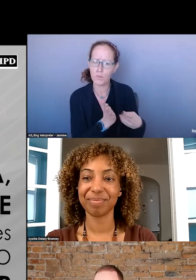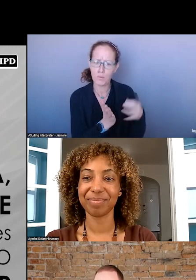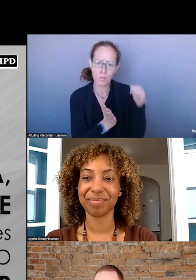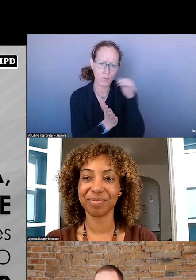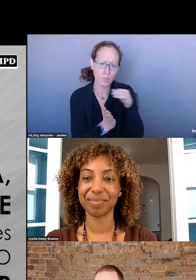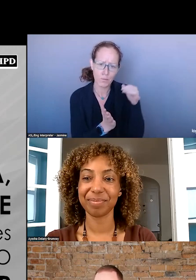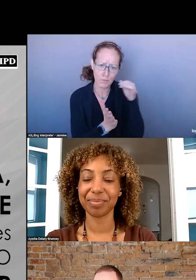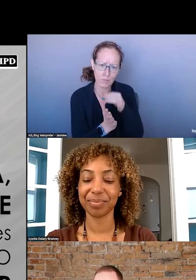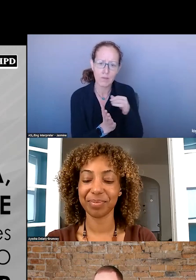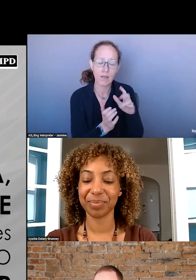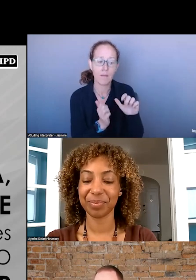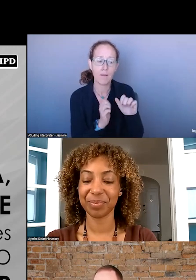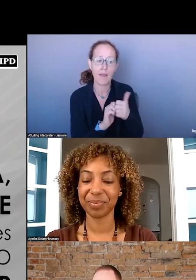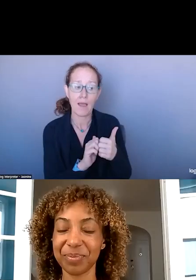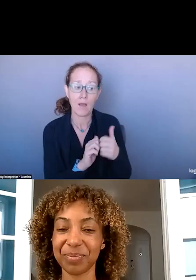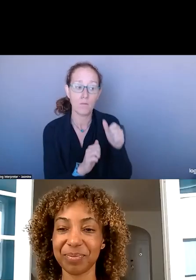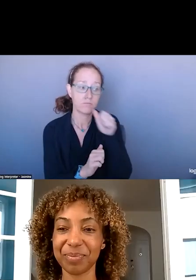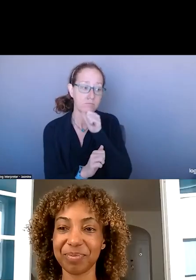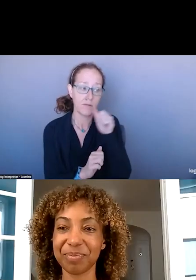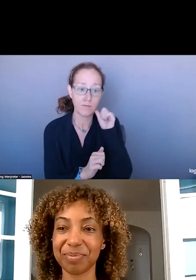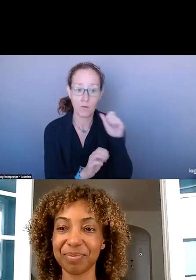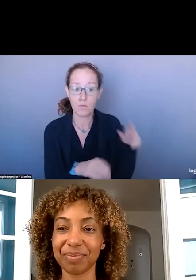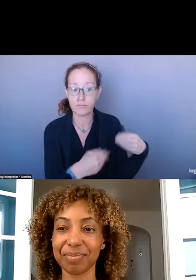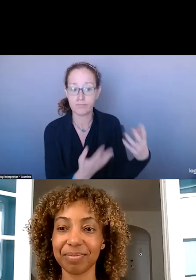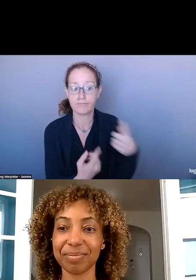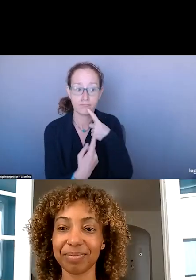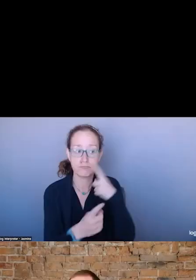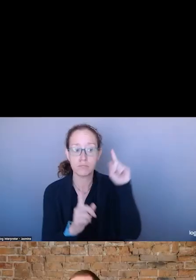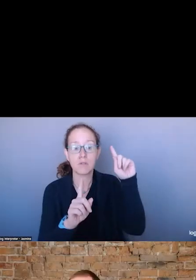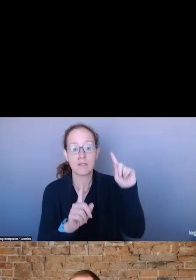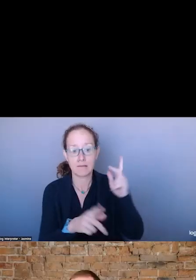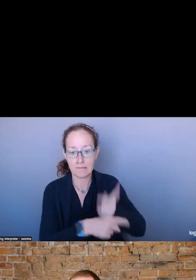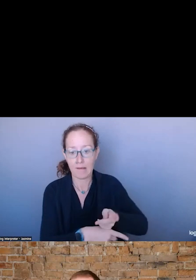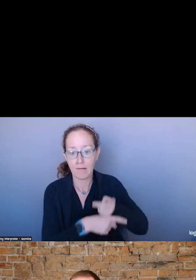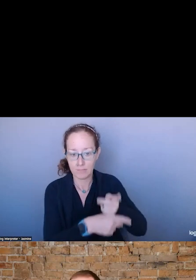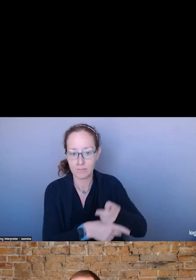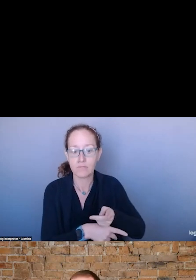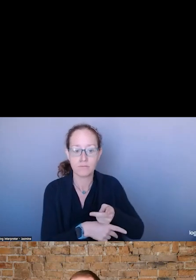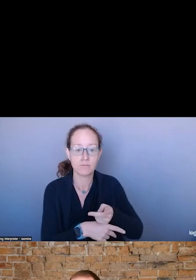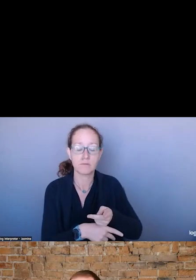DELIVERING SUCCESS THAT WE HAVE FOUND. IT IS NOT PERFECT AND THERE IS